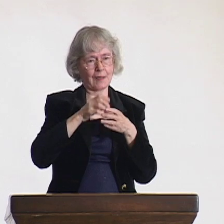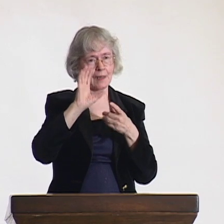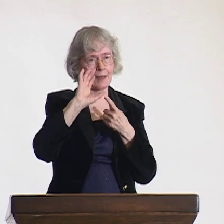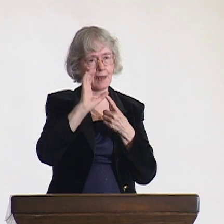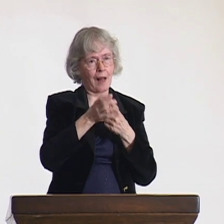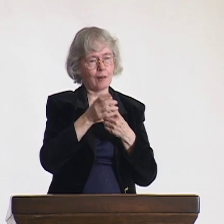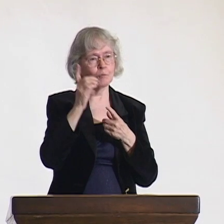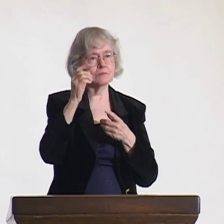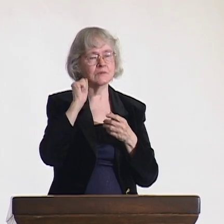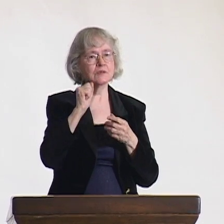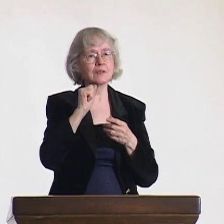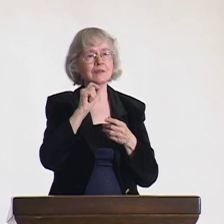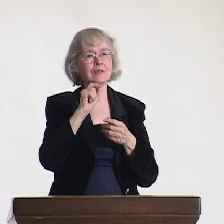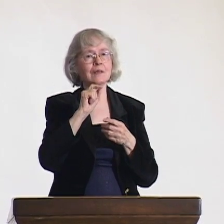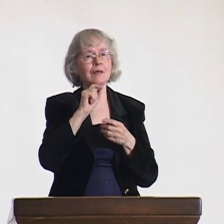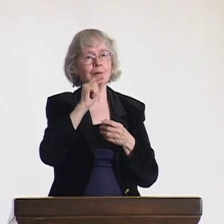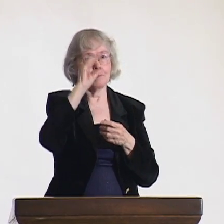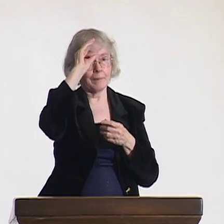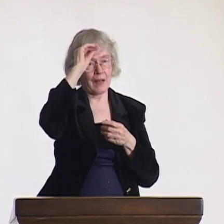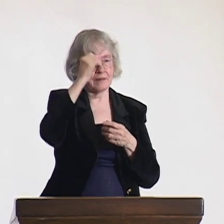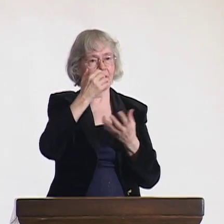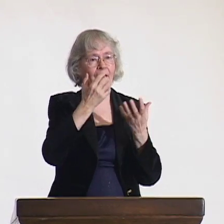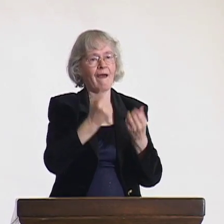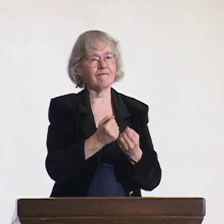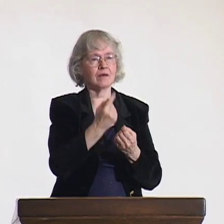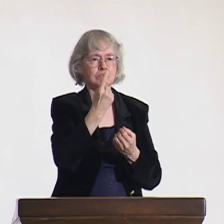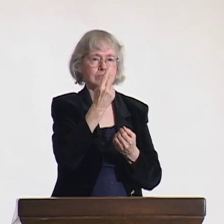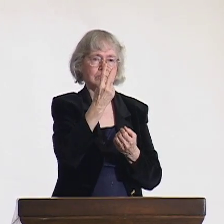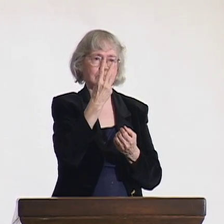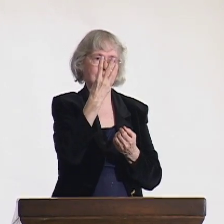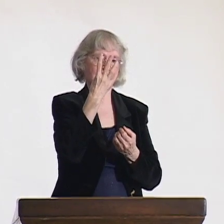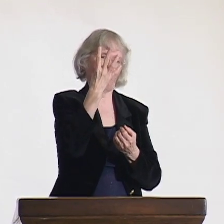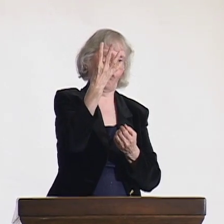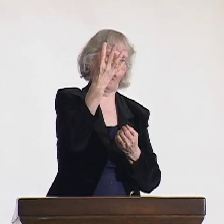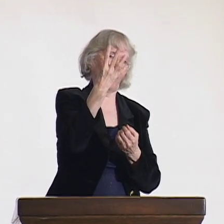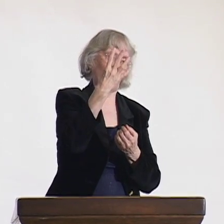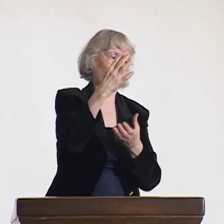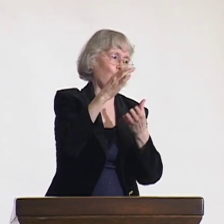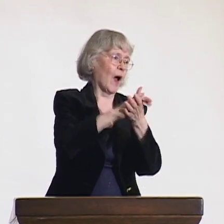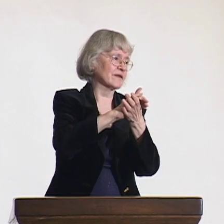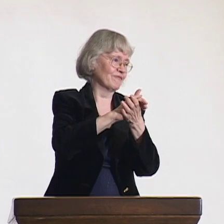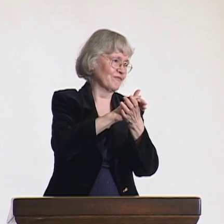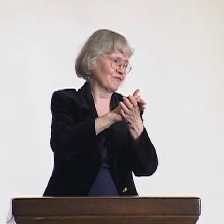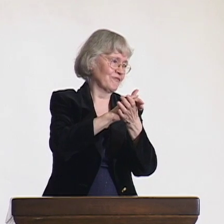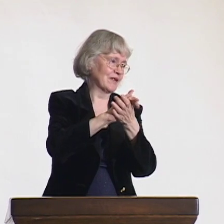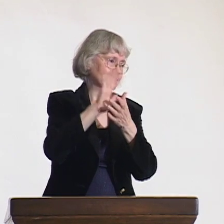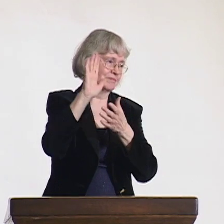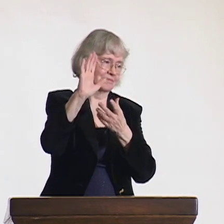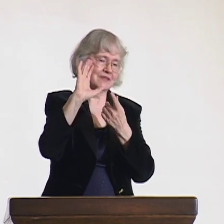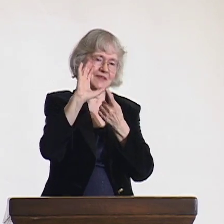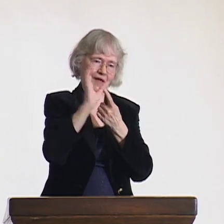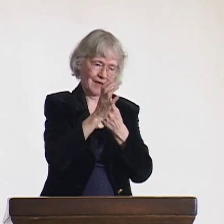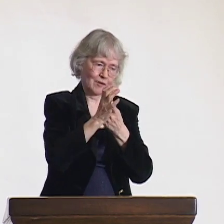It was very common in this tribe and in their culture for men to have many wives.